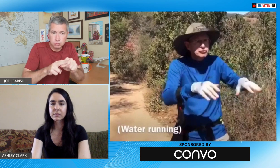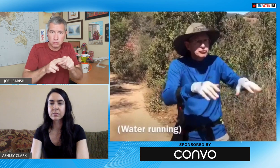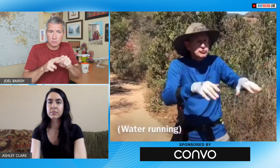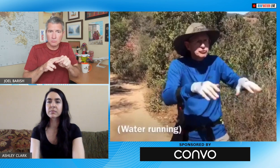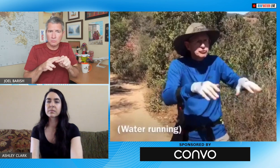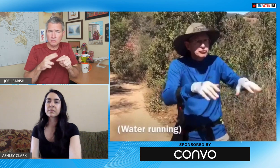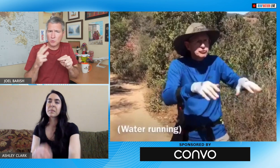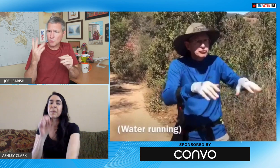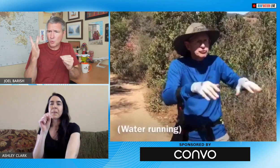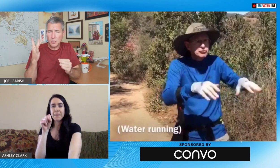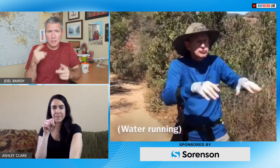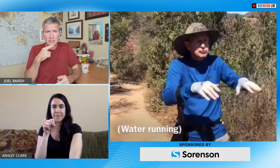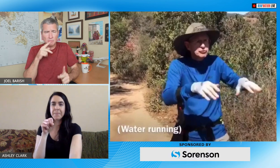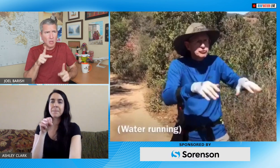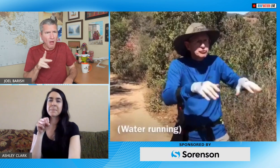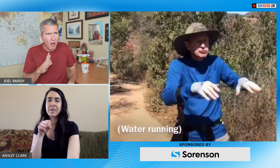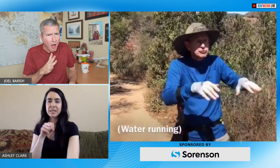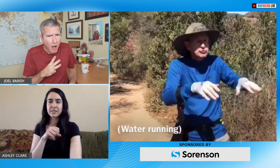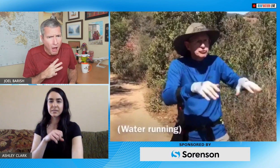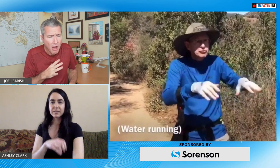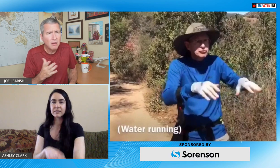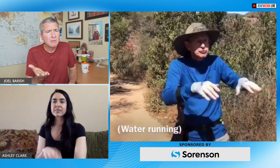you have you noticed an increase in engagement because of your father's